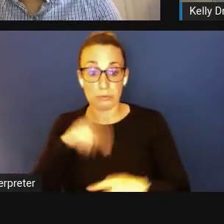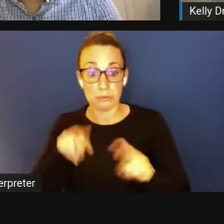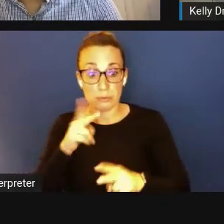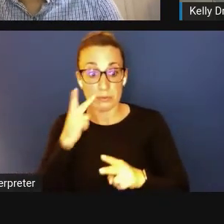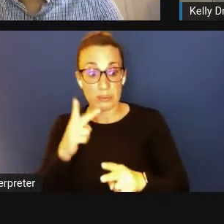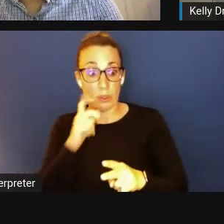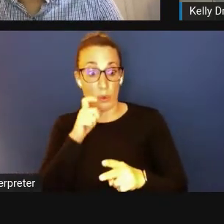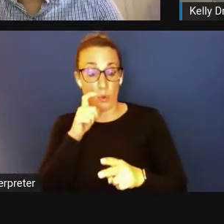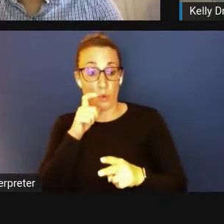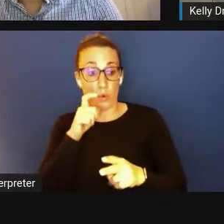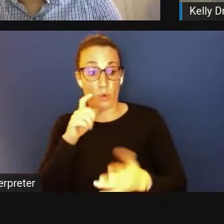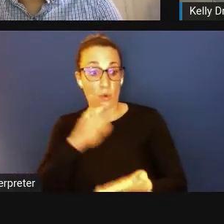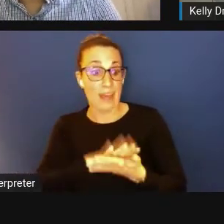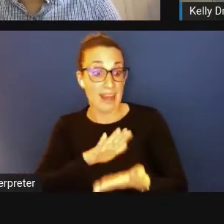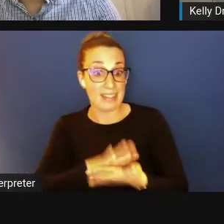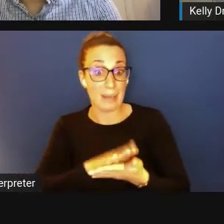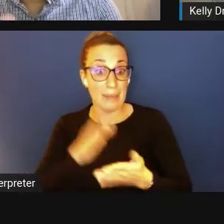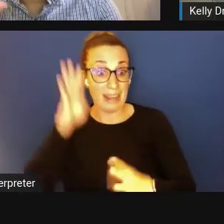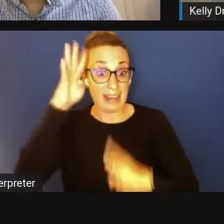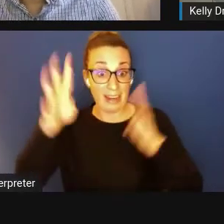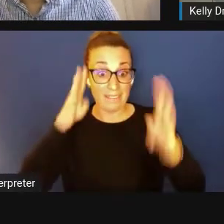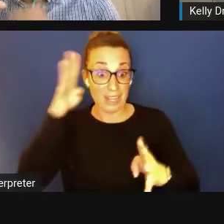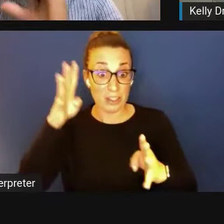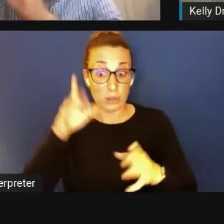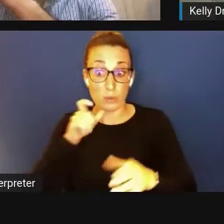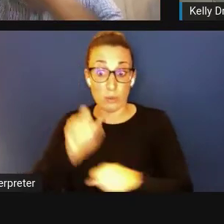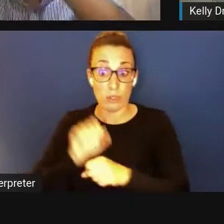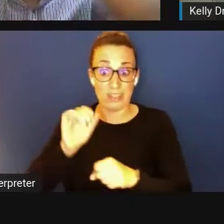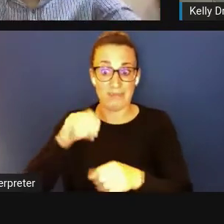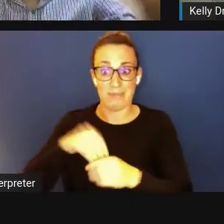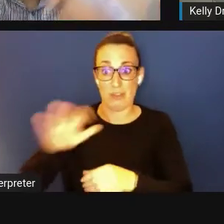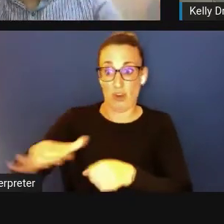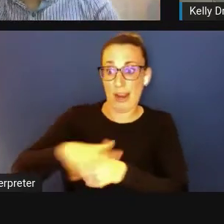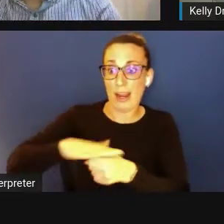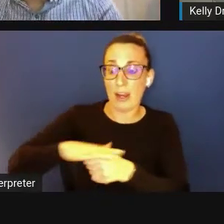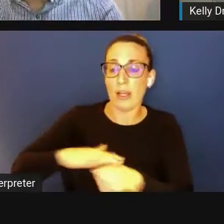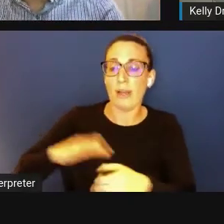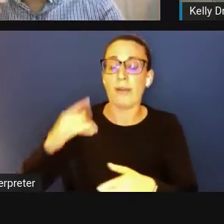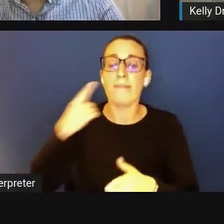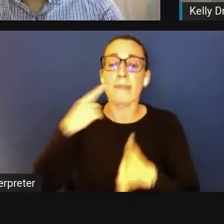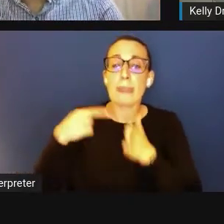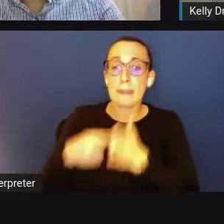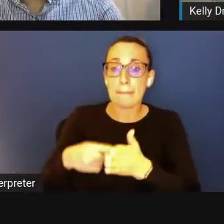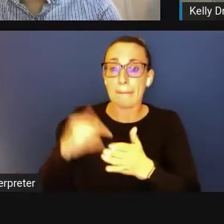are that might be working in your space, right? If you go there and put a blurb about your technology,